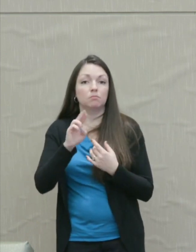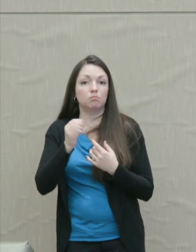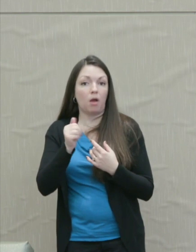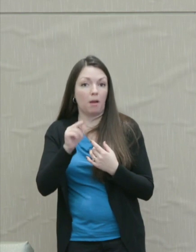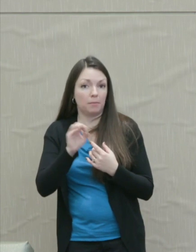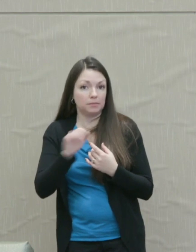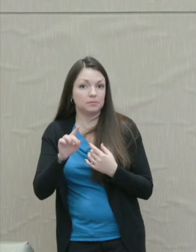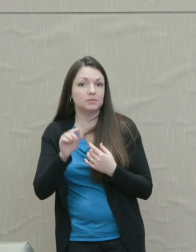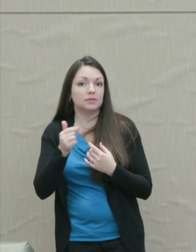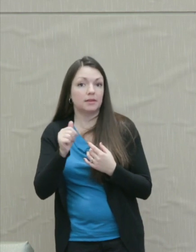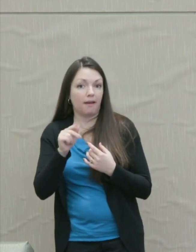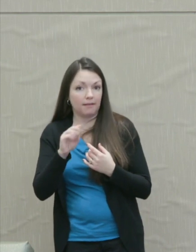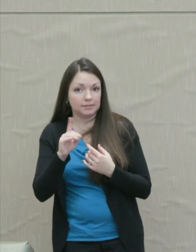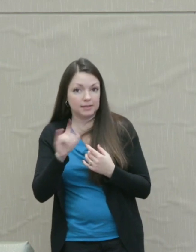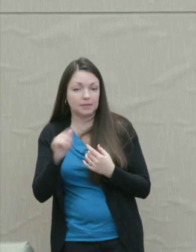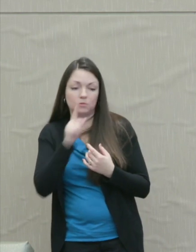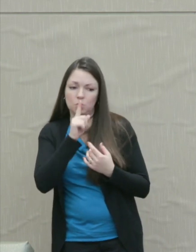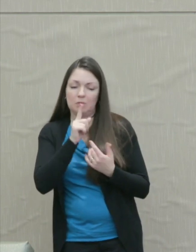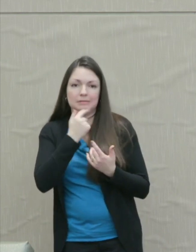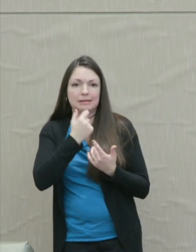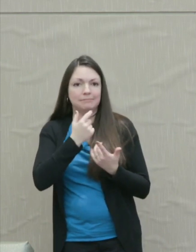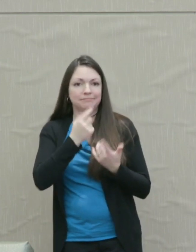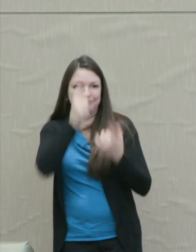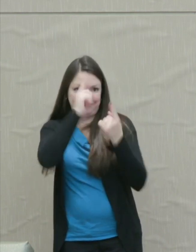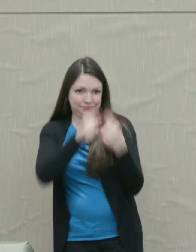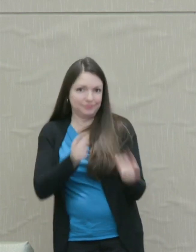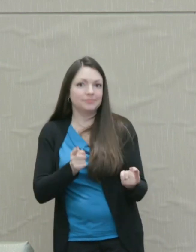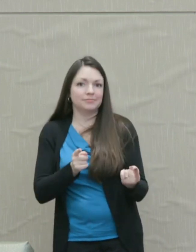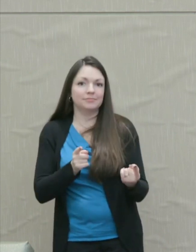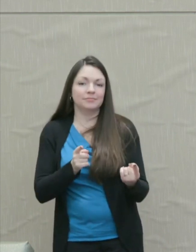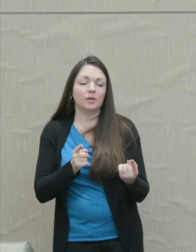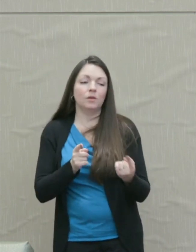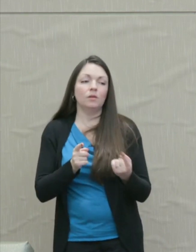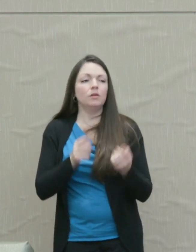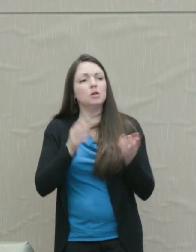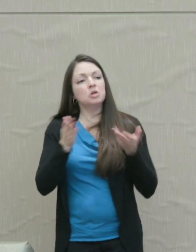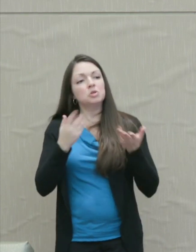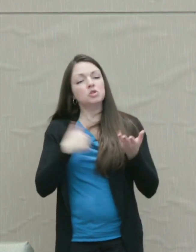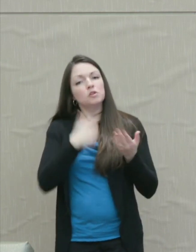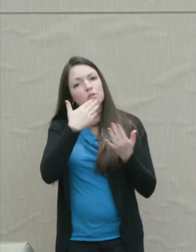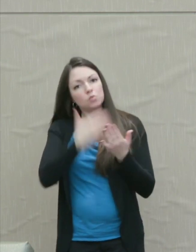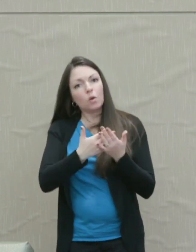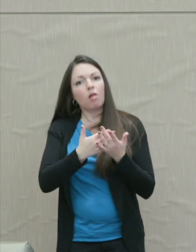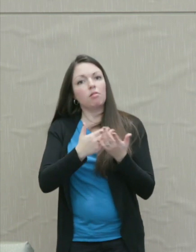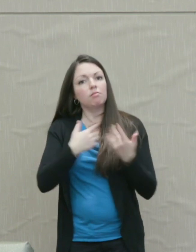They may have served us well in a pre-social condition, deterring aggression, but the idea